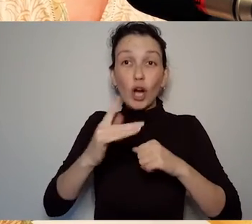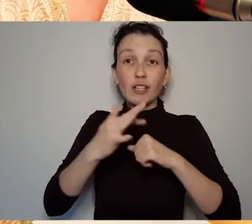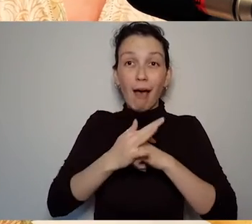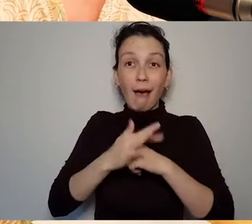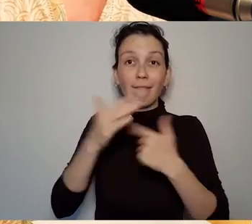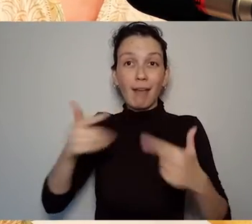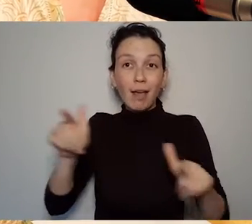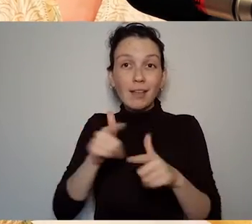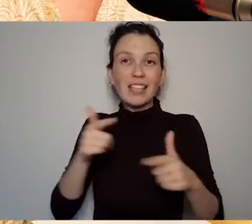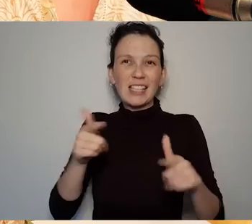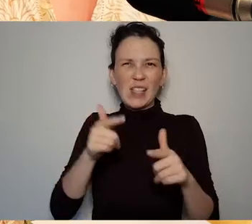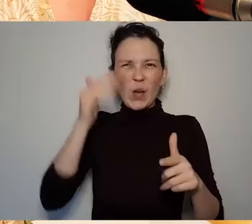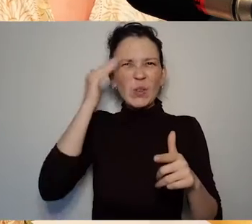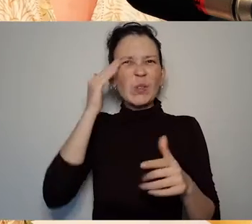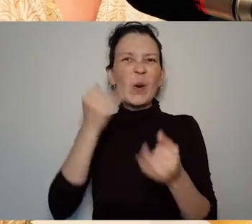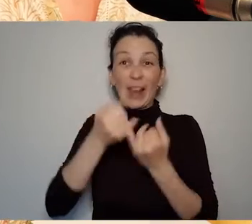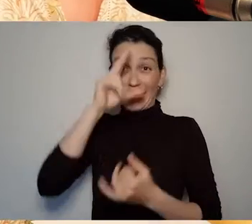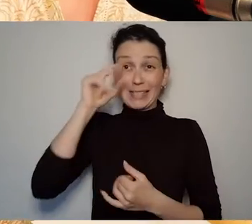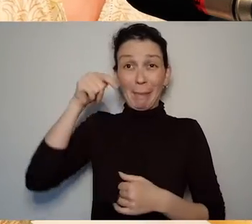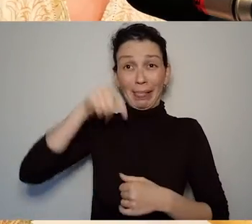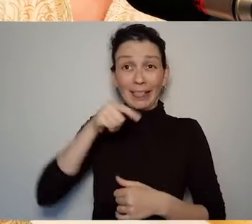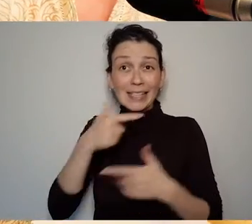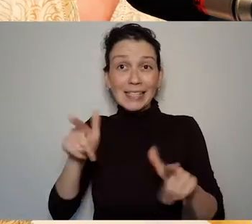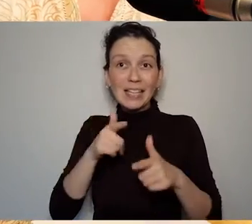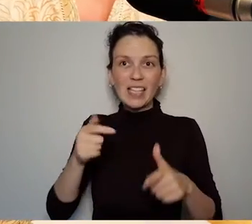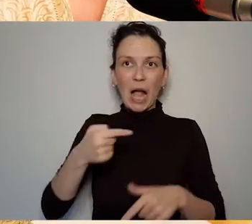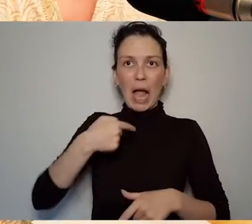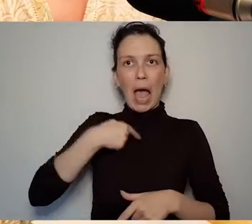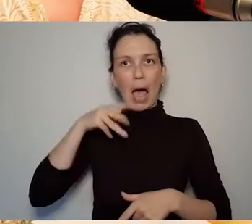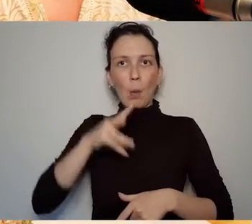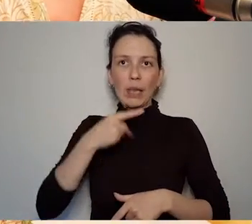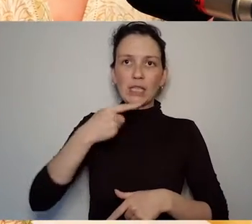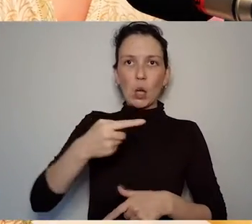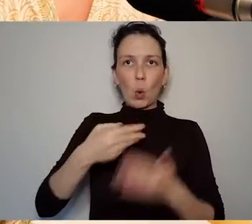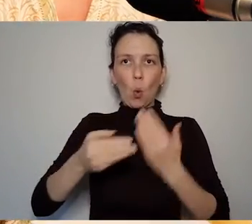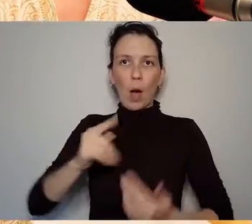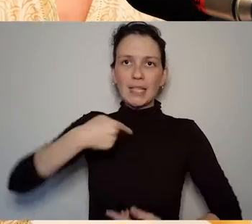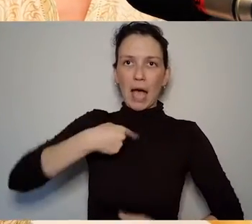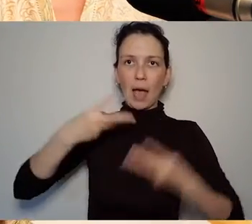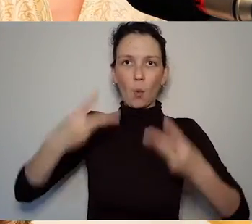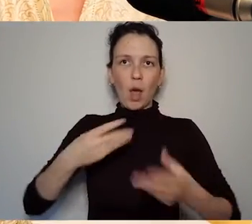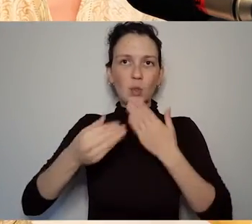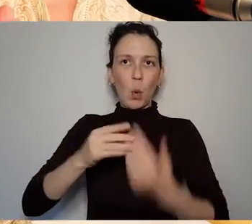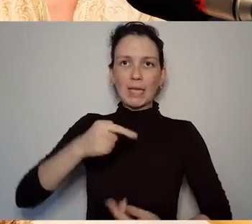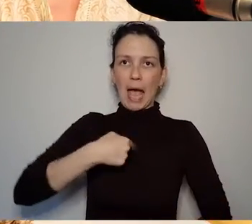want what I really really want oh tell me what you want you know and so she said really you have to